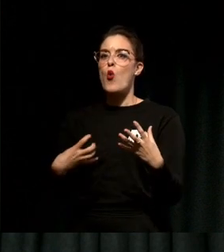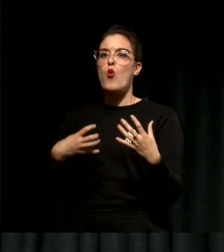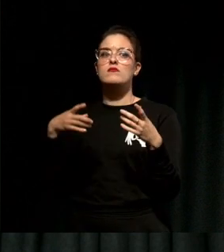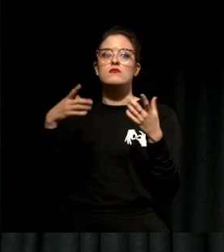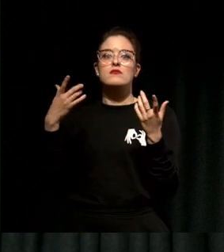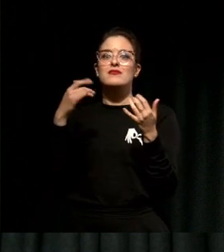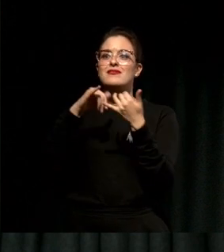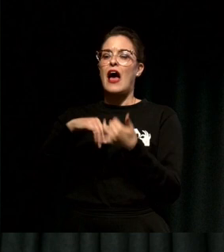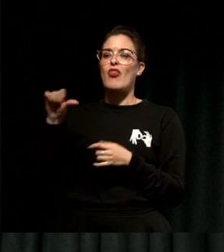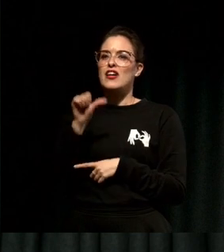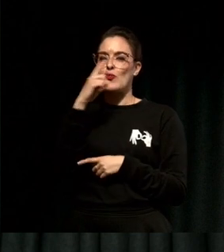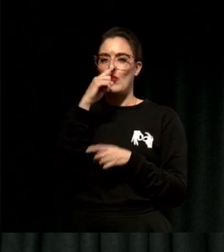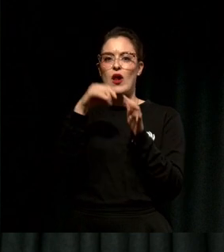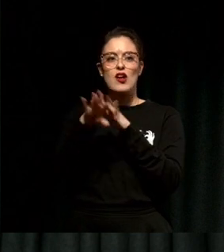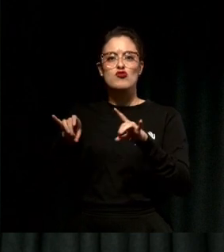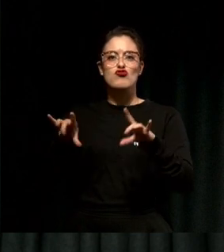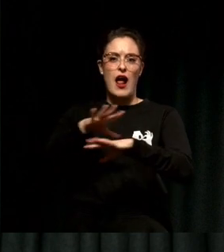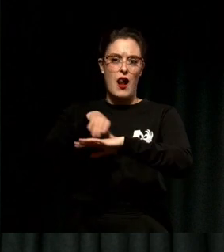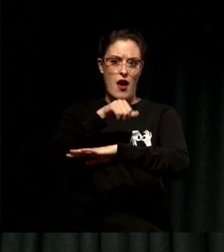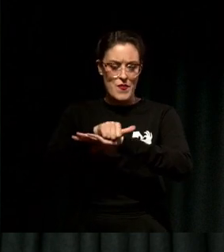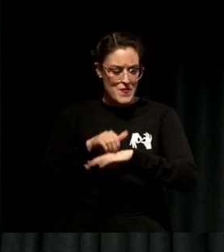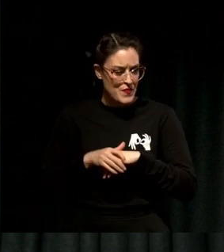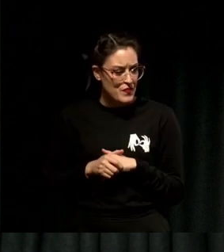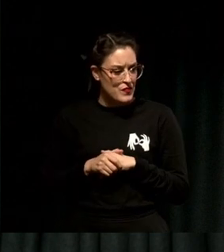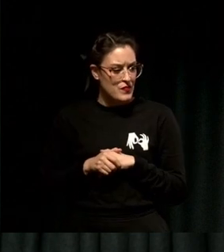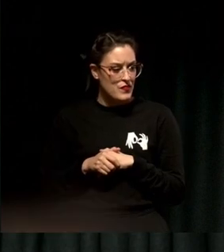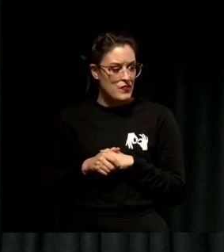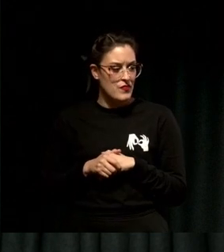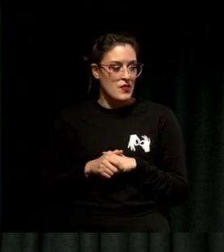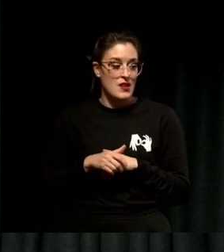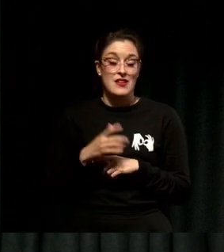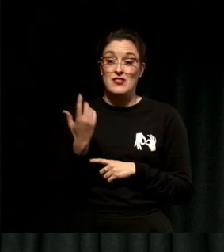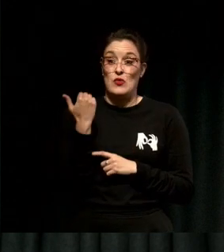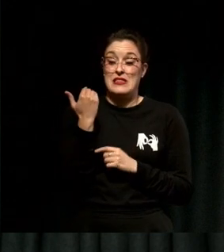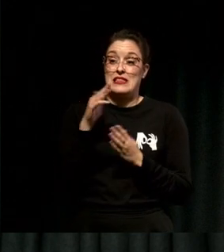We published in the last two years over 150 South Asian writers and many of those have